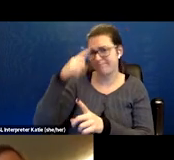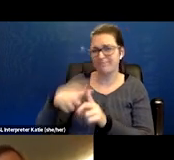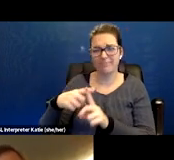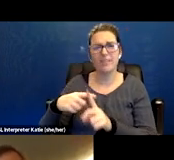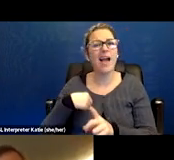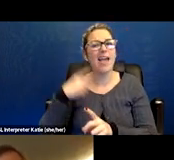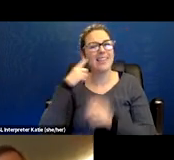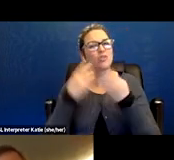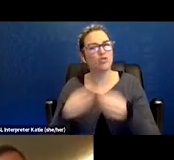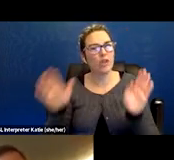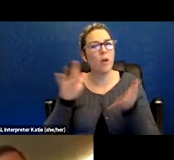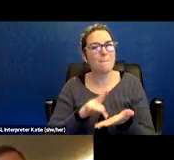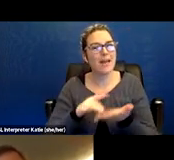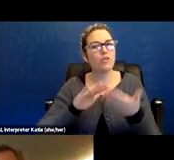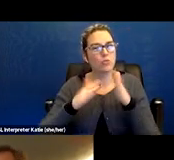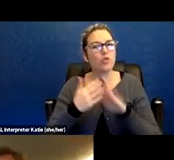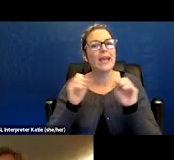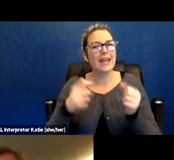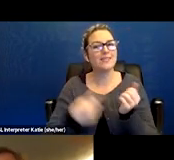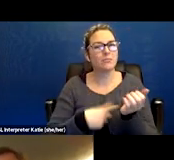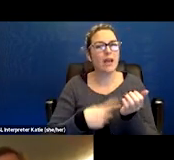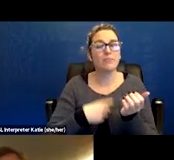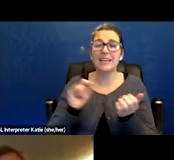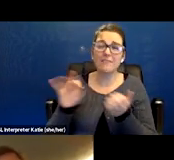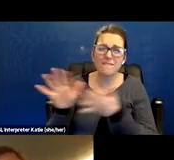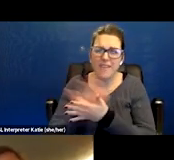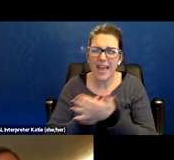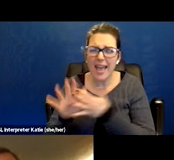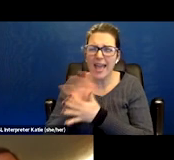of things that are kind of vague and hard to understand.